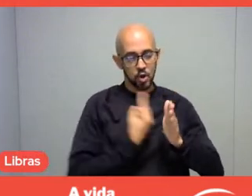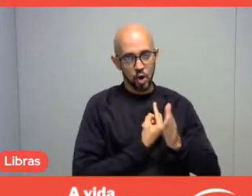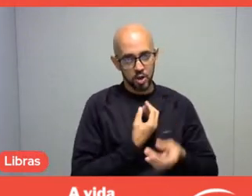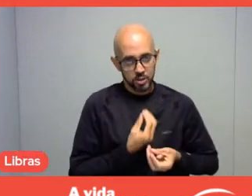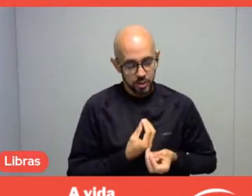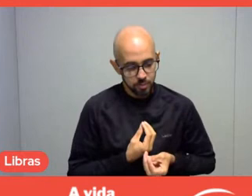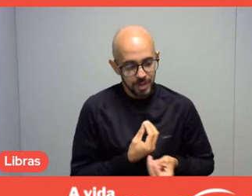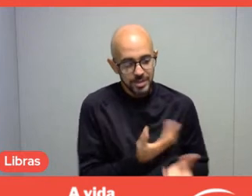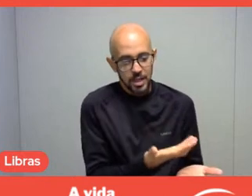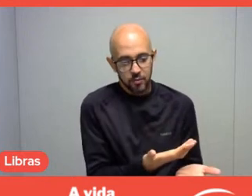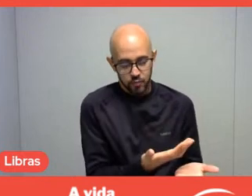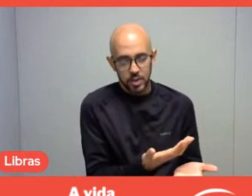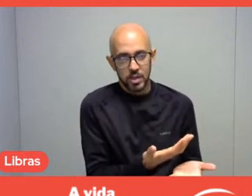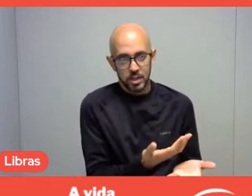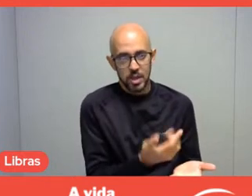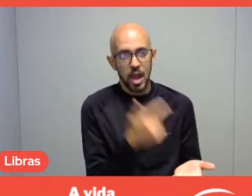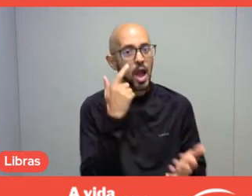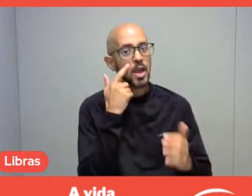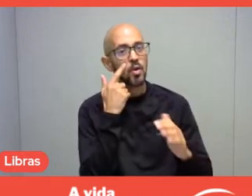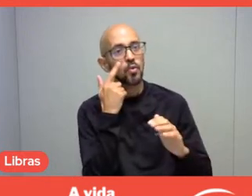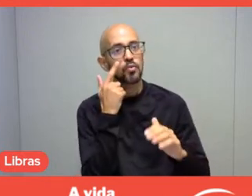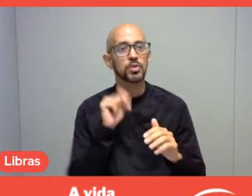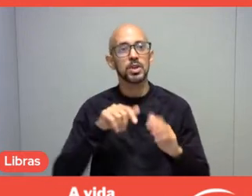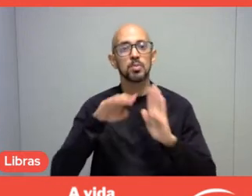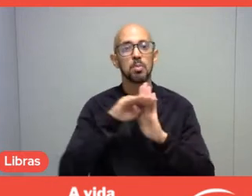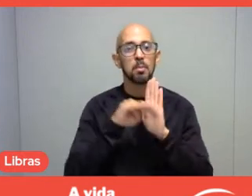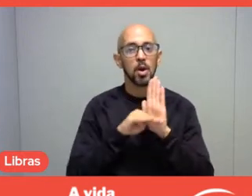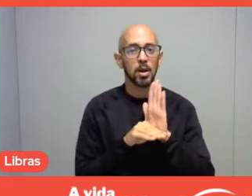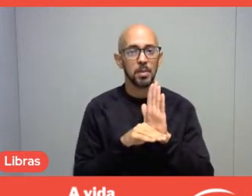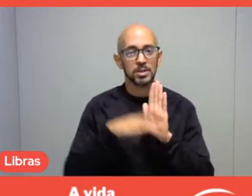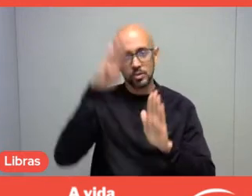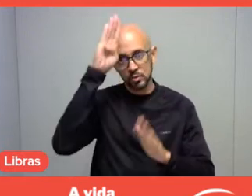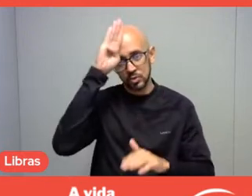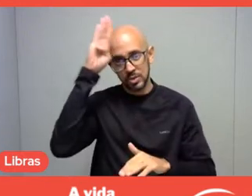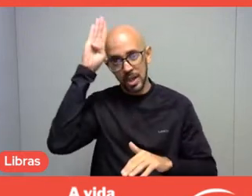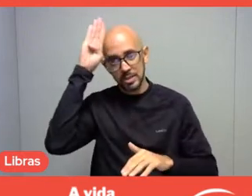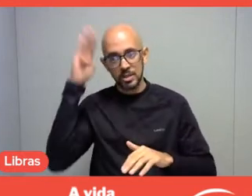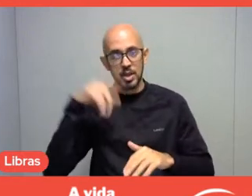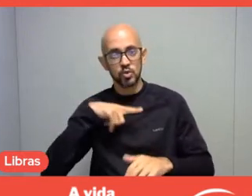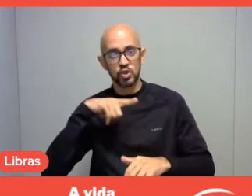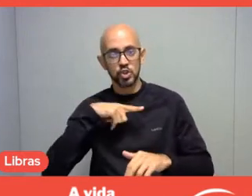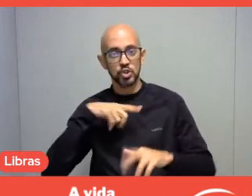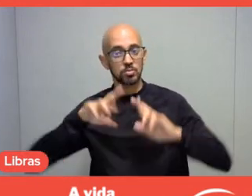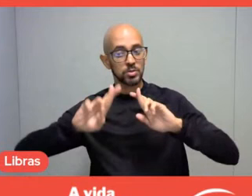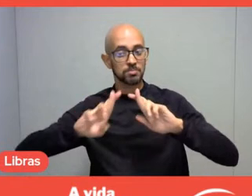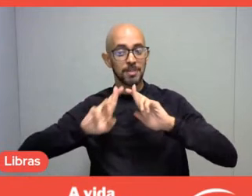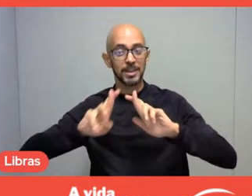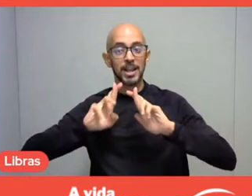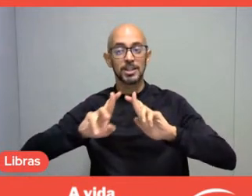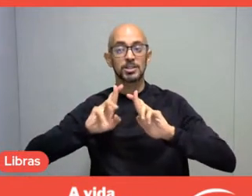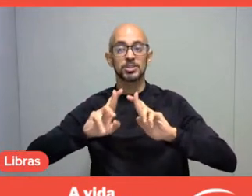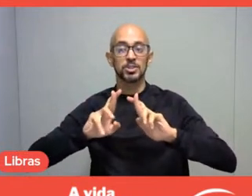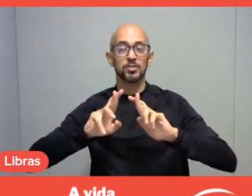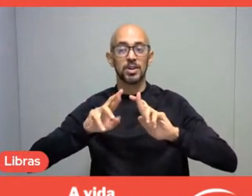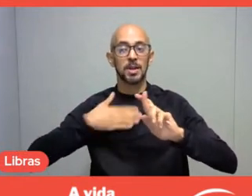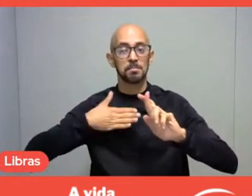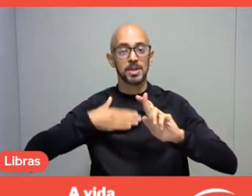"Oh, I checked Sesc's schedule. I went to Sesc having expectations about what I'm going to have as an experience and as leisure",